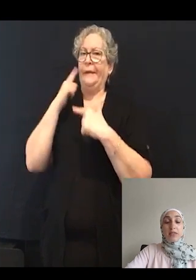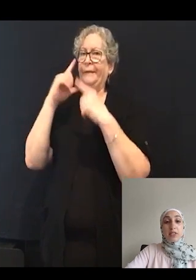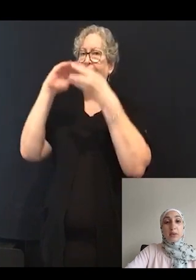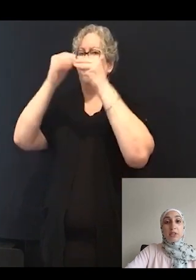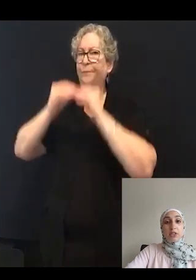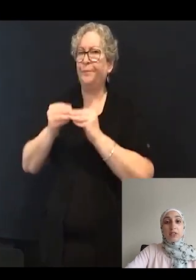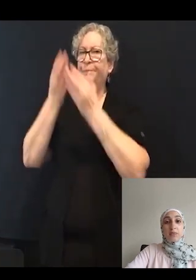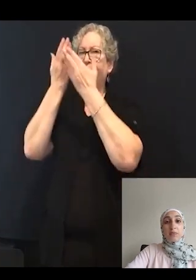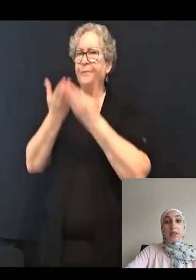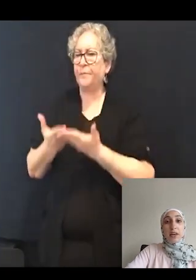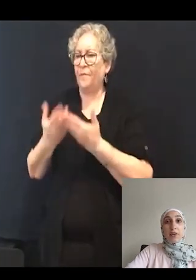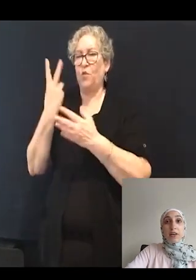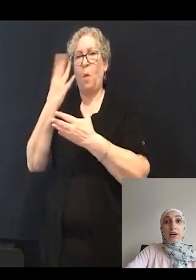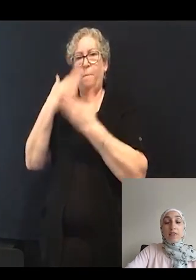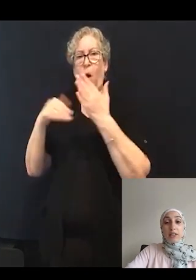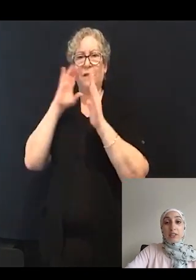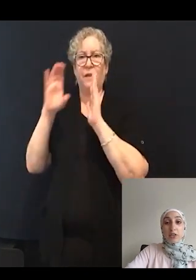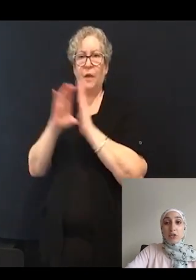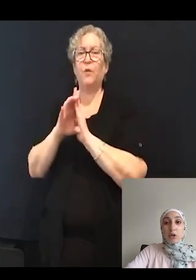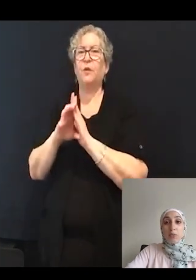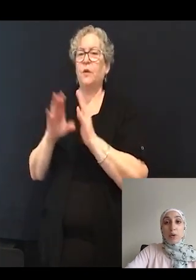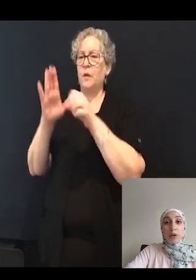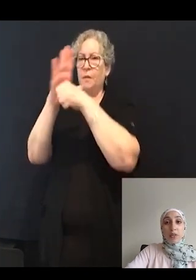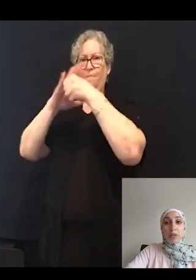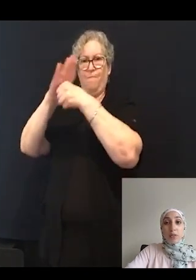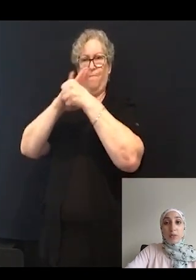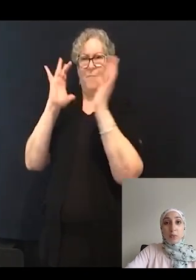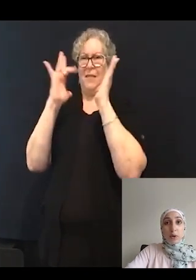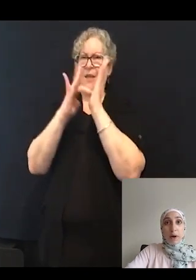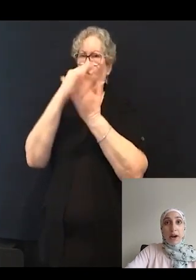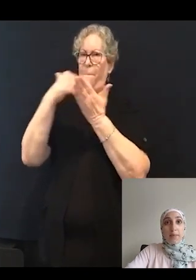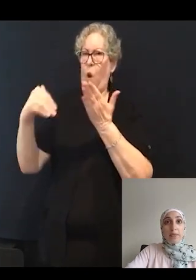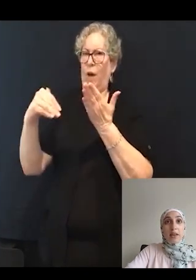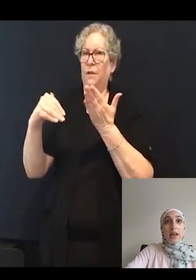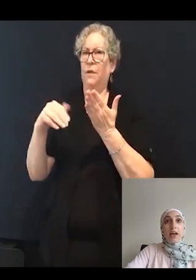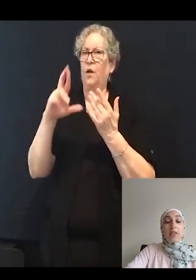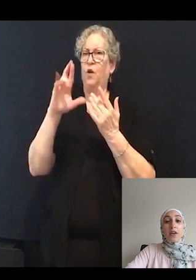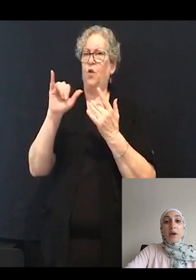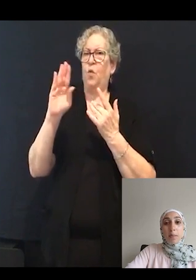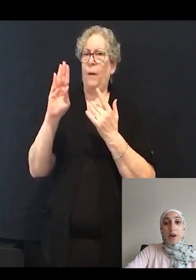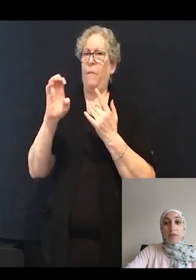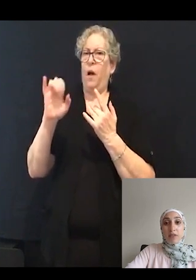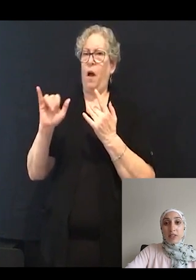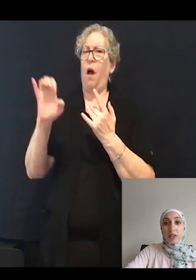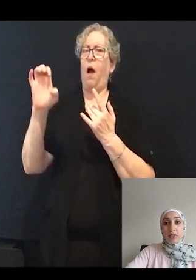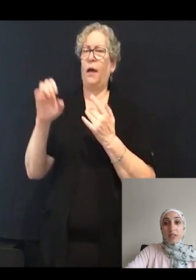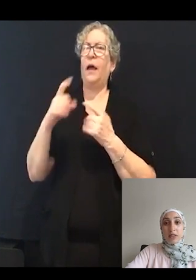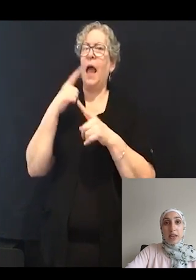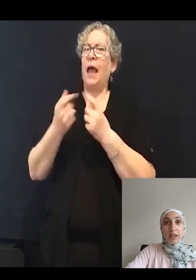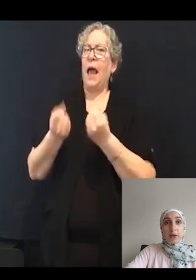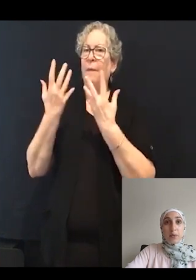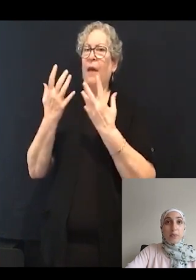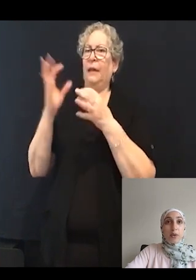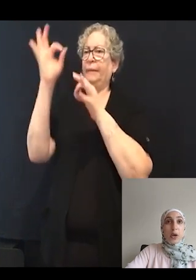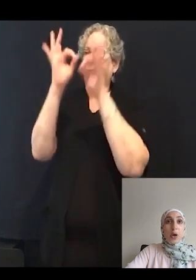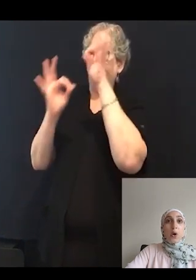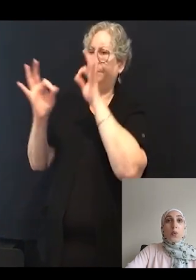of these images, the area of that central component-- ribeye-- and the number of vesicles in the halo.